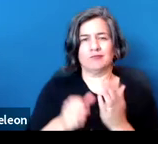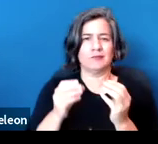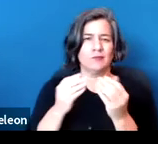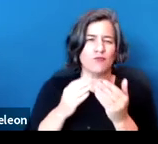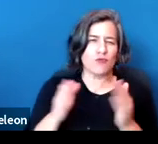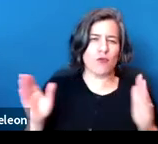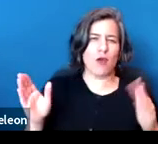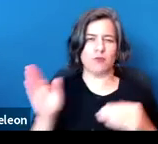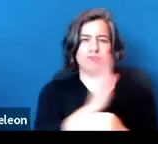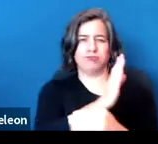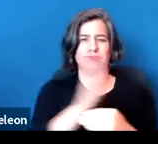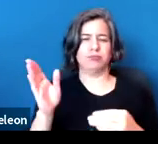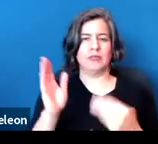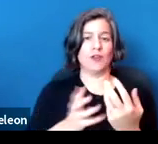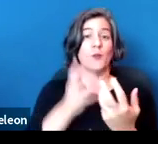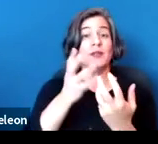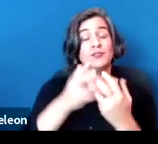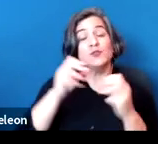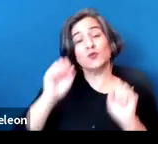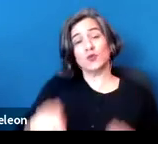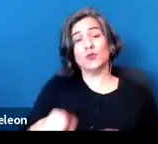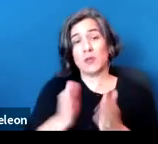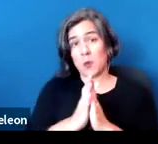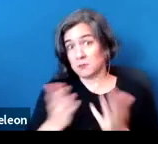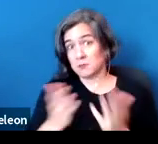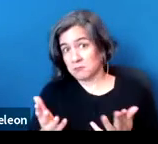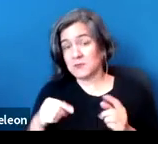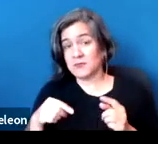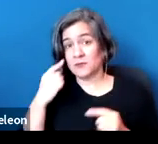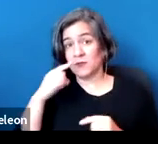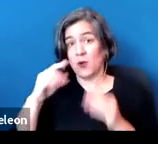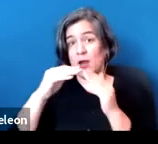of accommodations that could be requested in the housing context are --